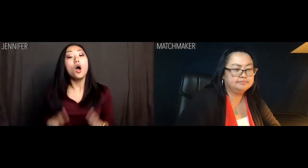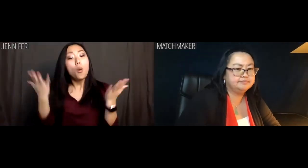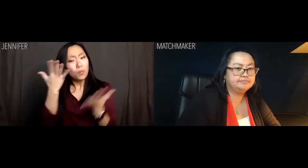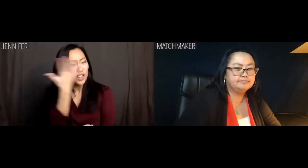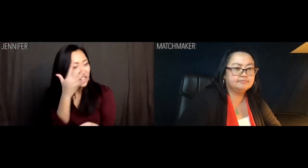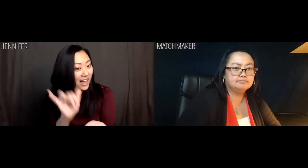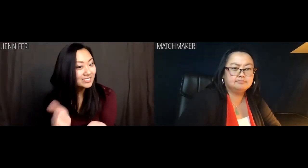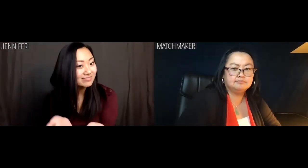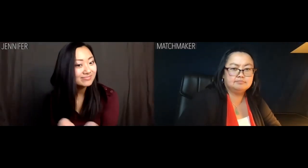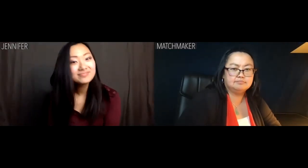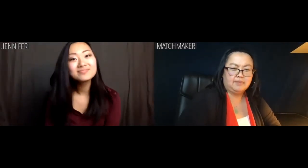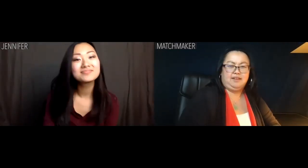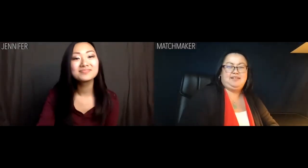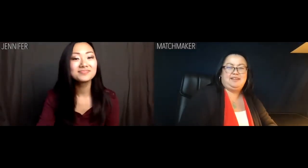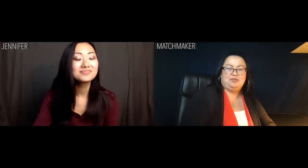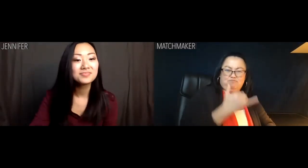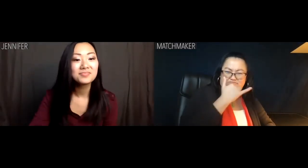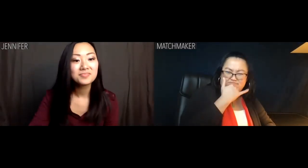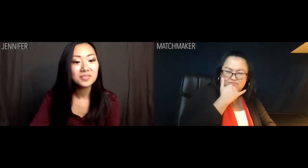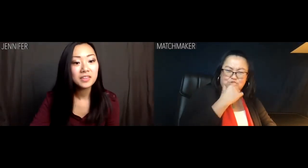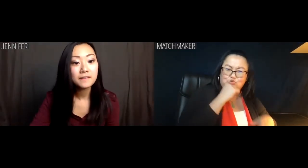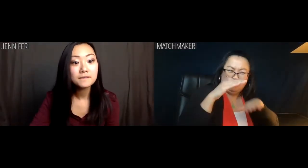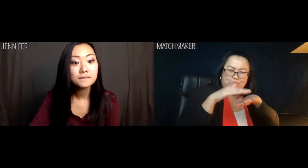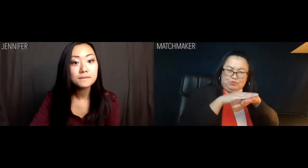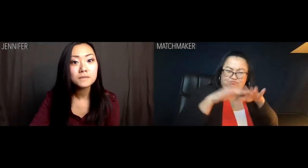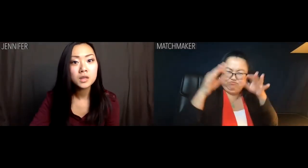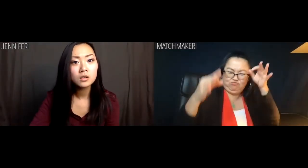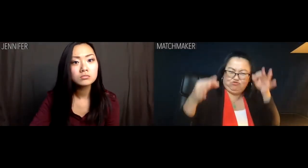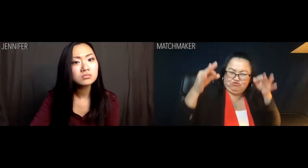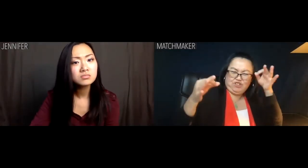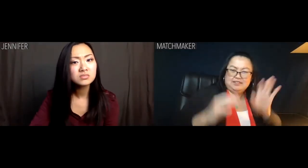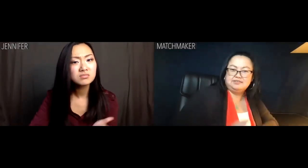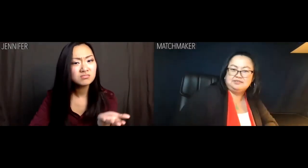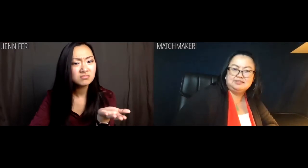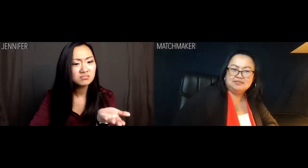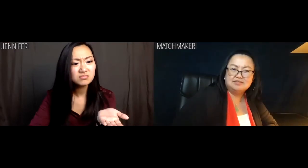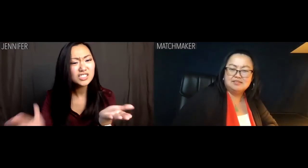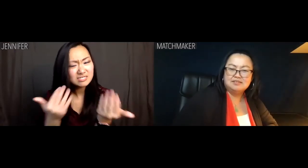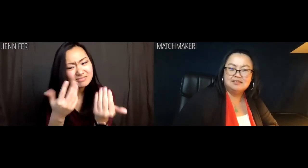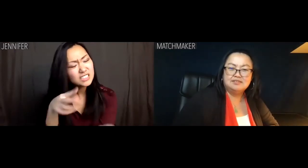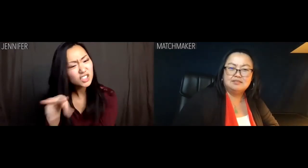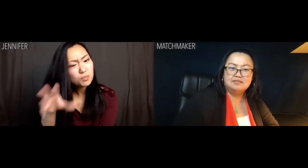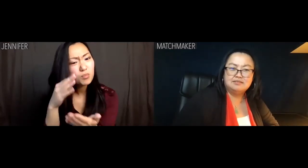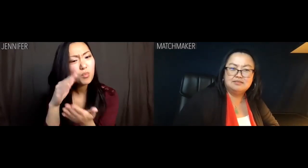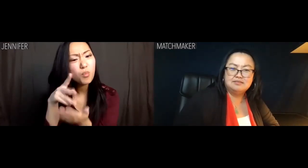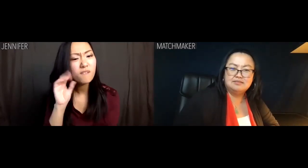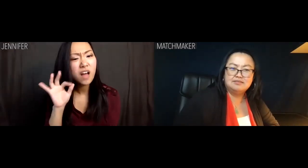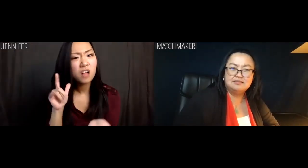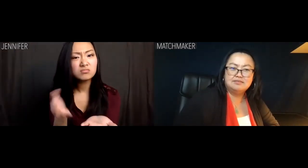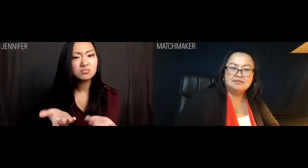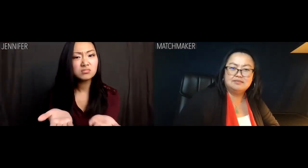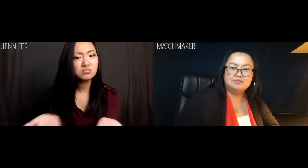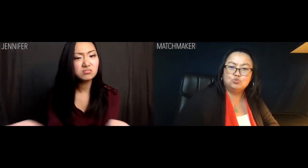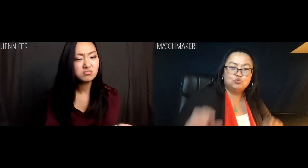What does he look like? Matchmaker: What does that matter? Don't be so shallow. Jennifer: Just let me see in the profile.